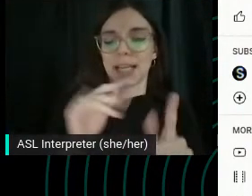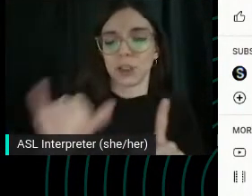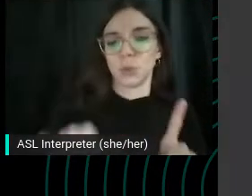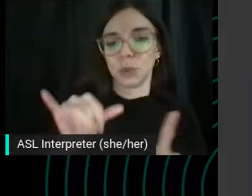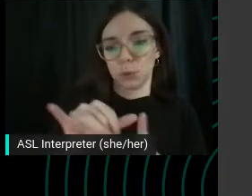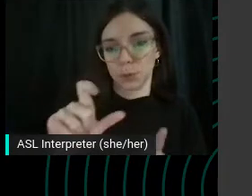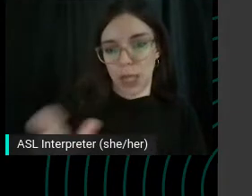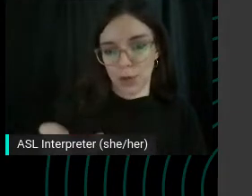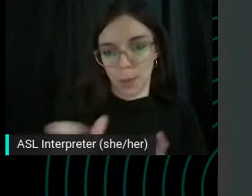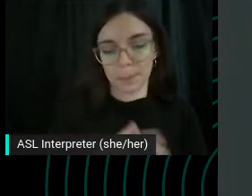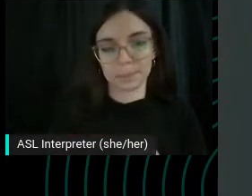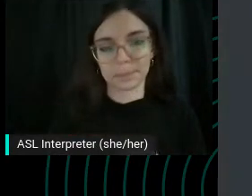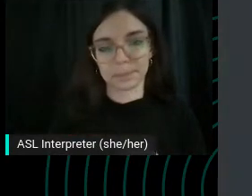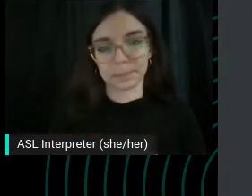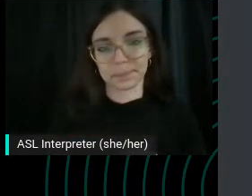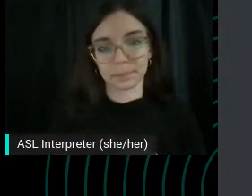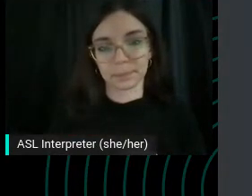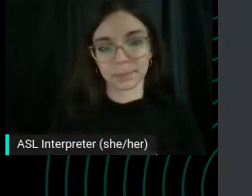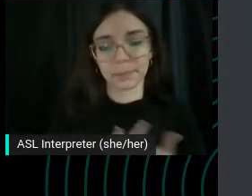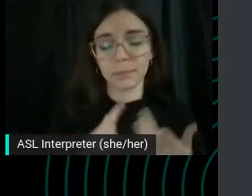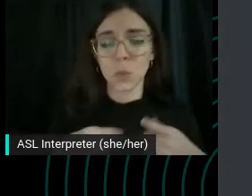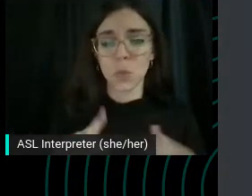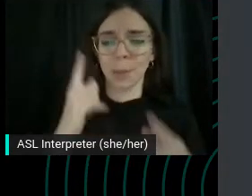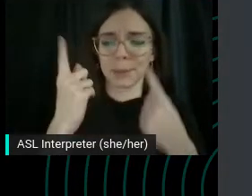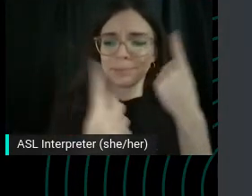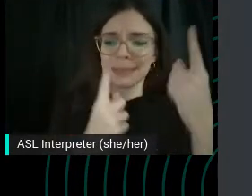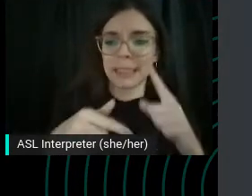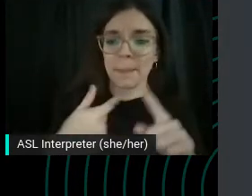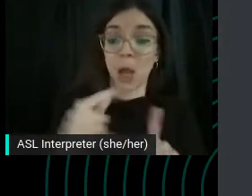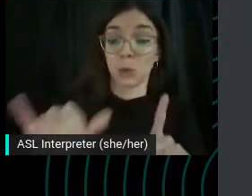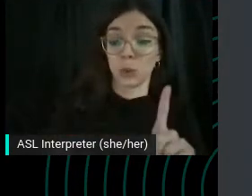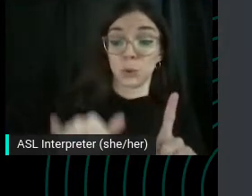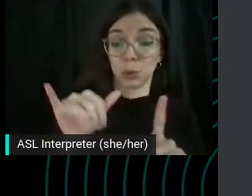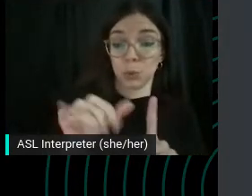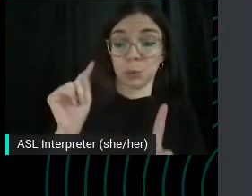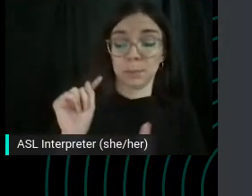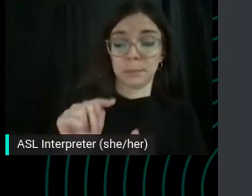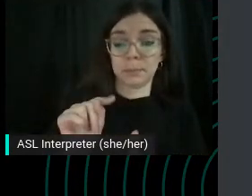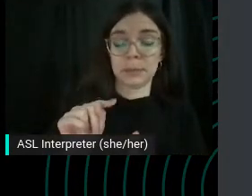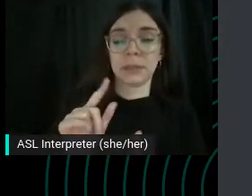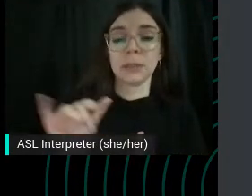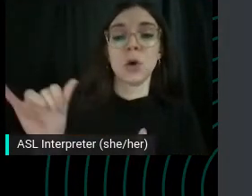I was thinking about YouTube, you know, we also want to be maximizing